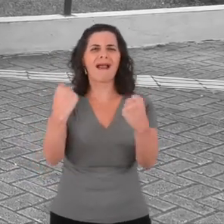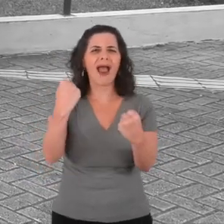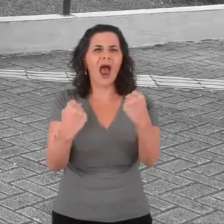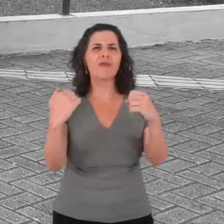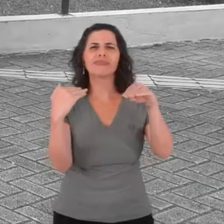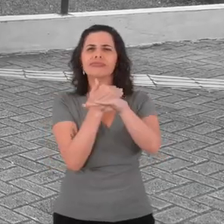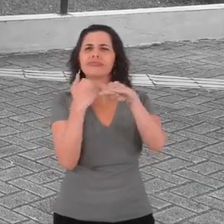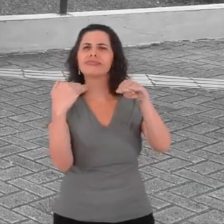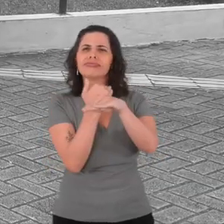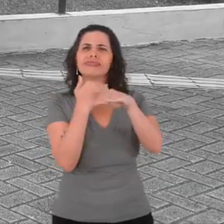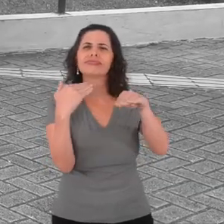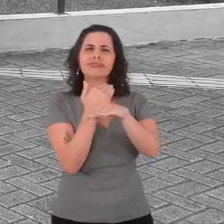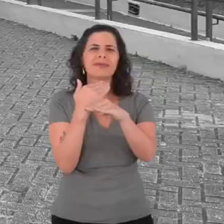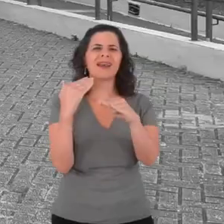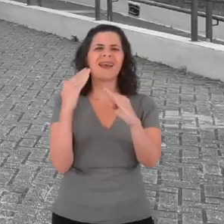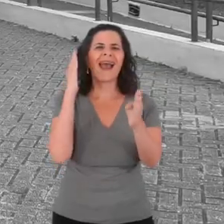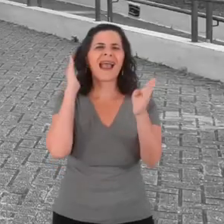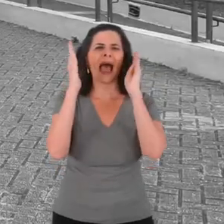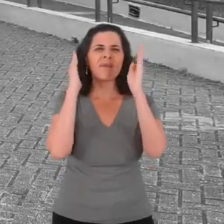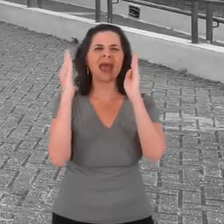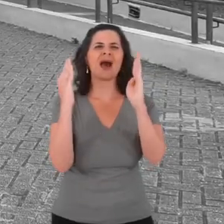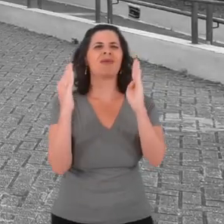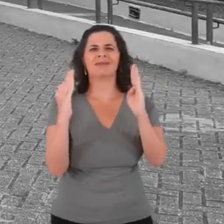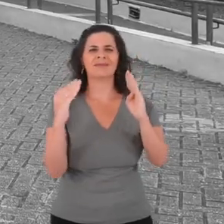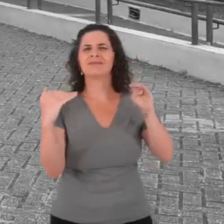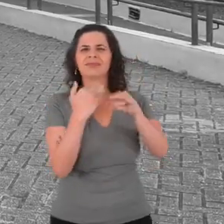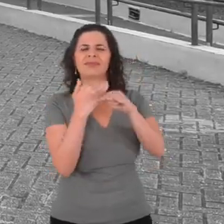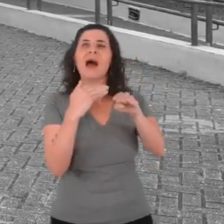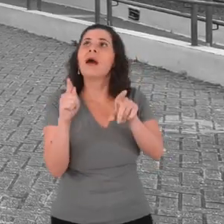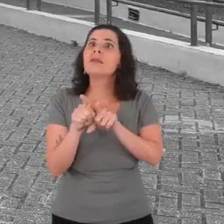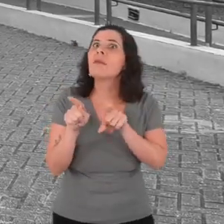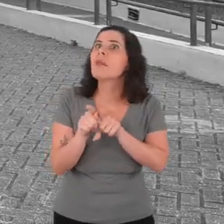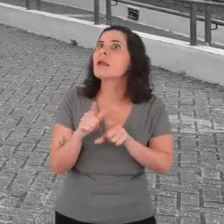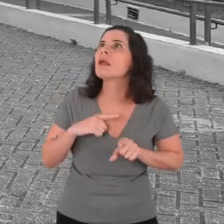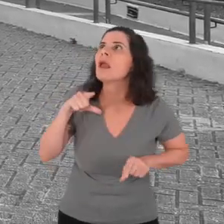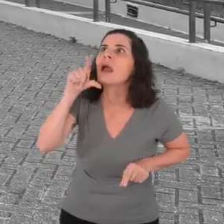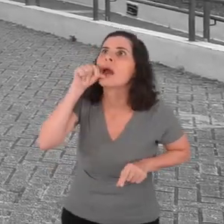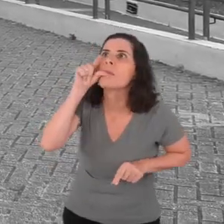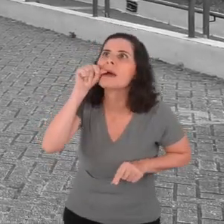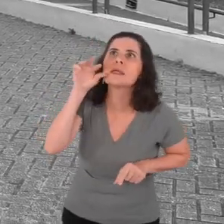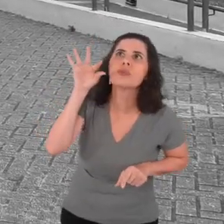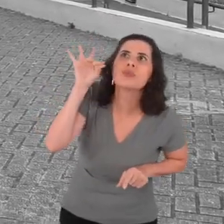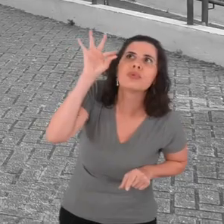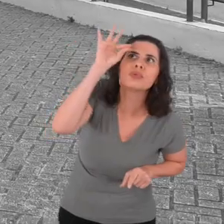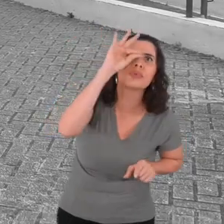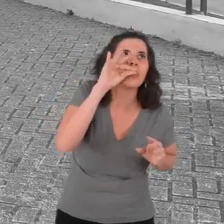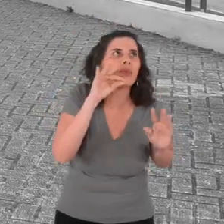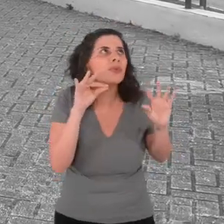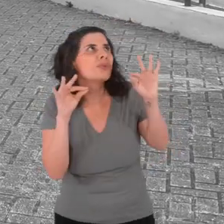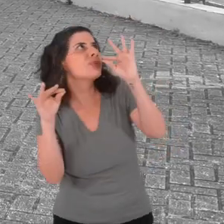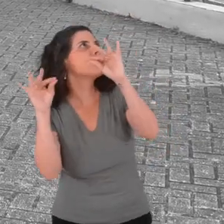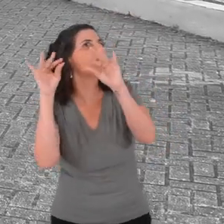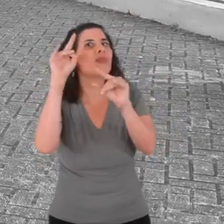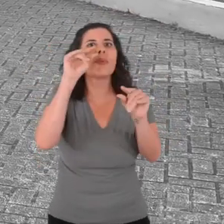we can hear birds close to the subway station exit.